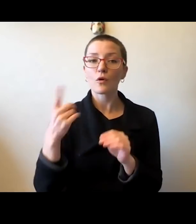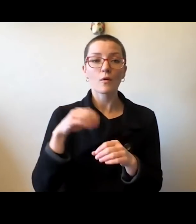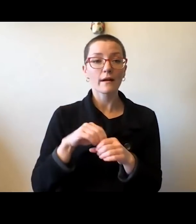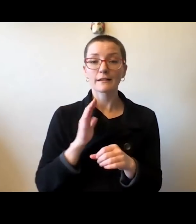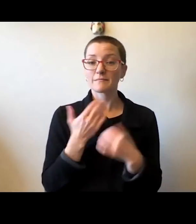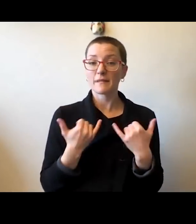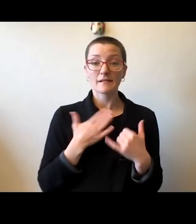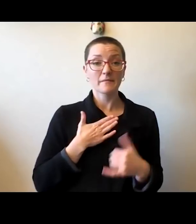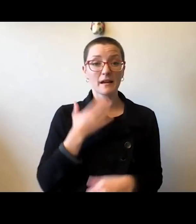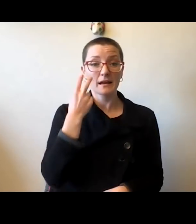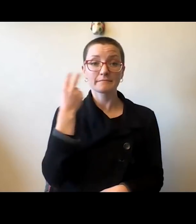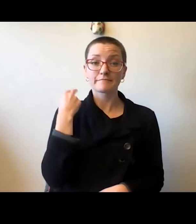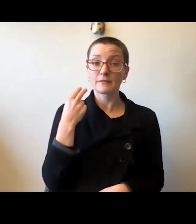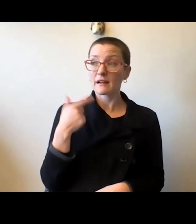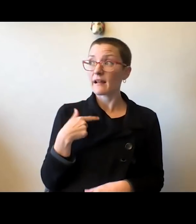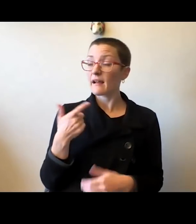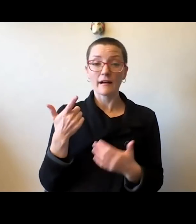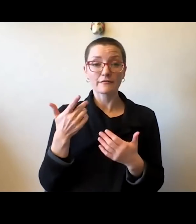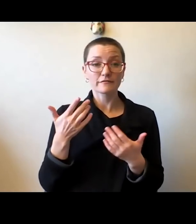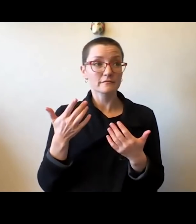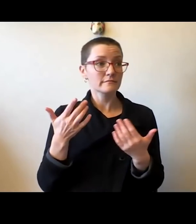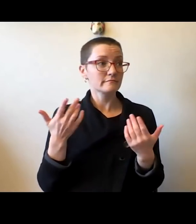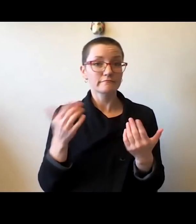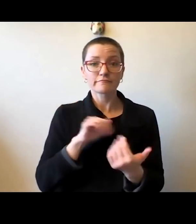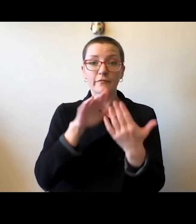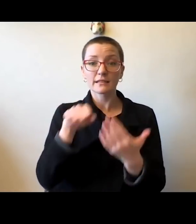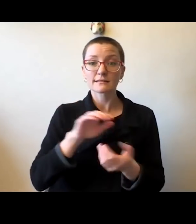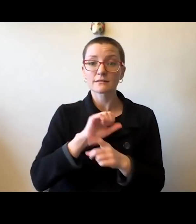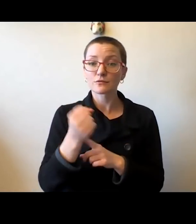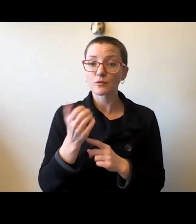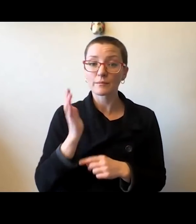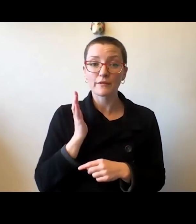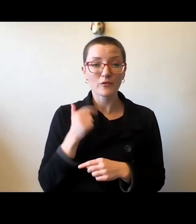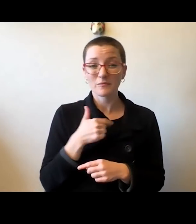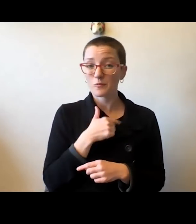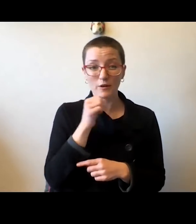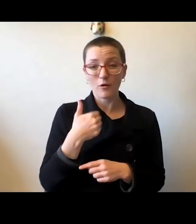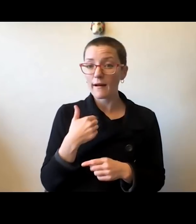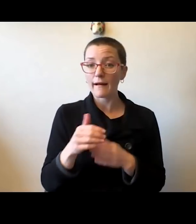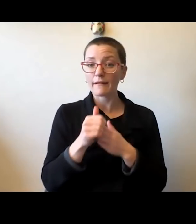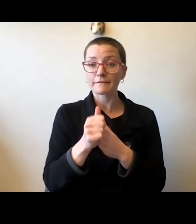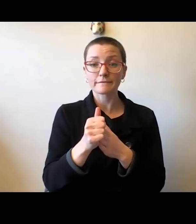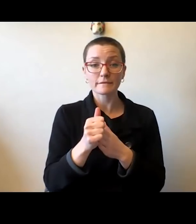There's certainly no guidebook for what we are doing. The world changed virtually overnight in March